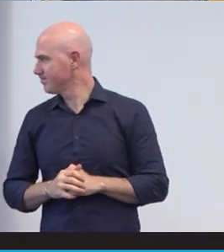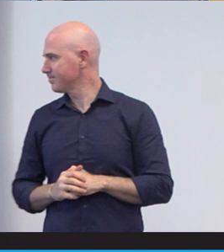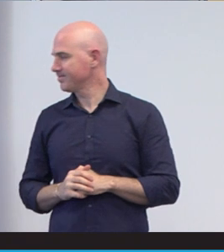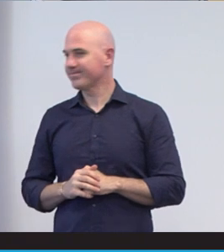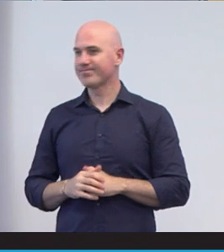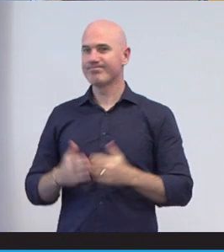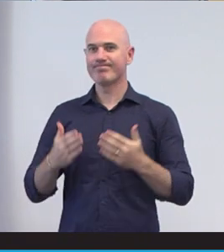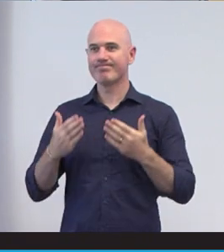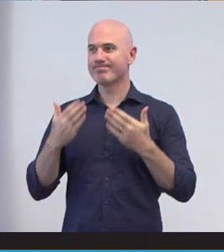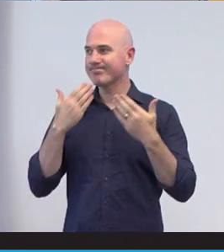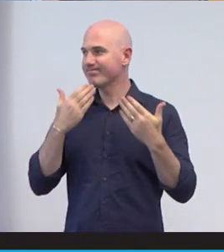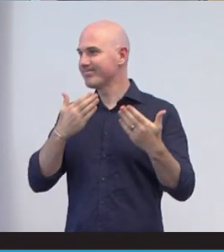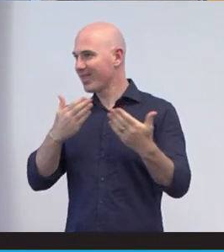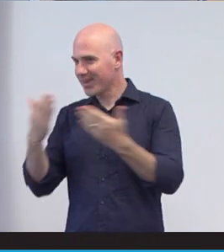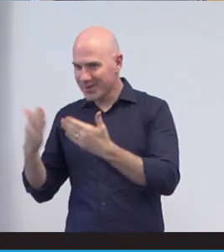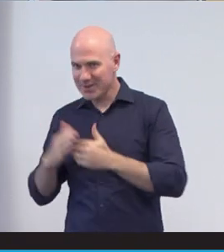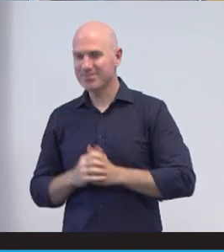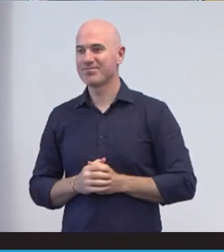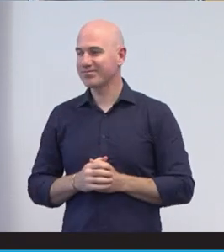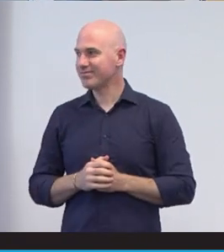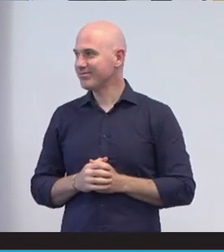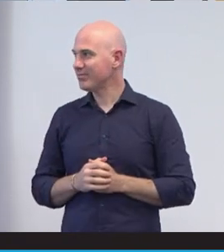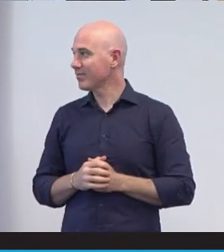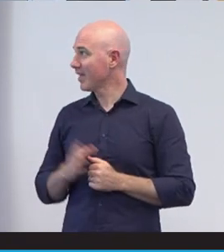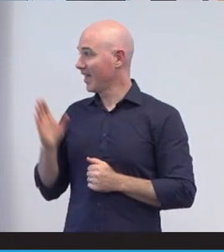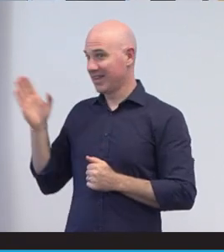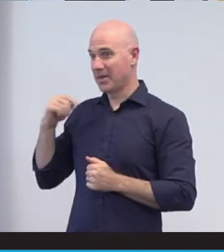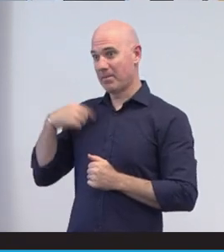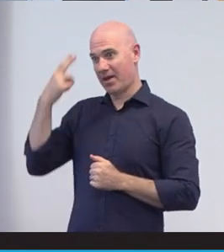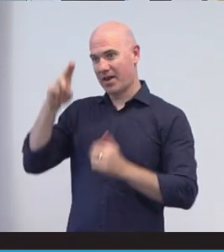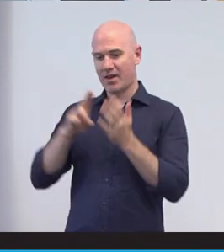Thank you. Yura As David said. My name is Nyaree.